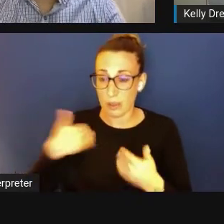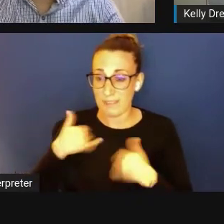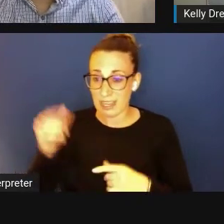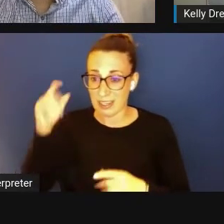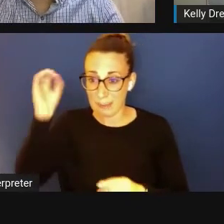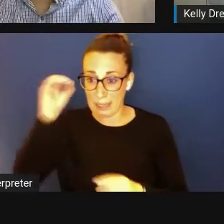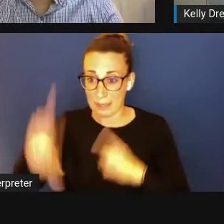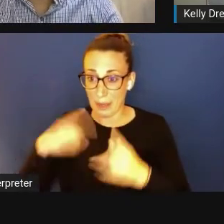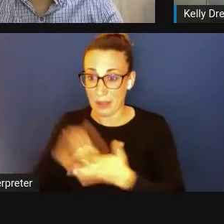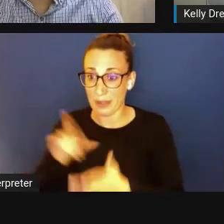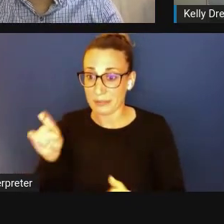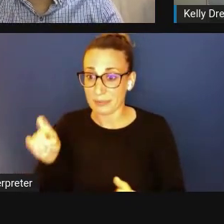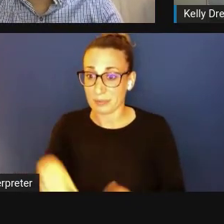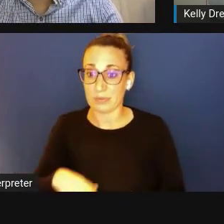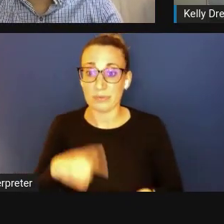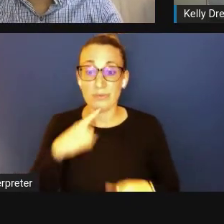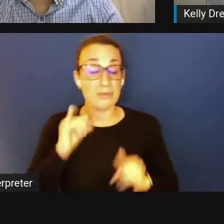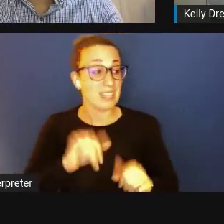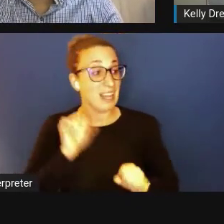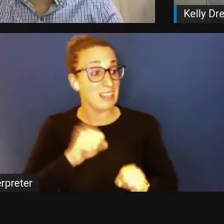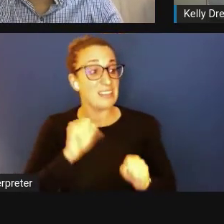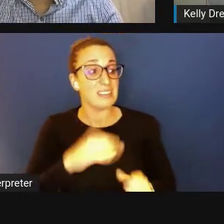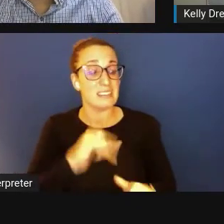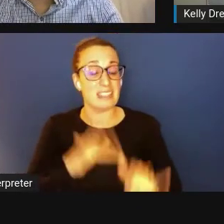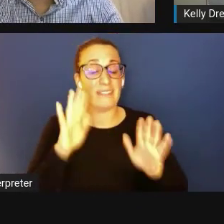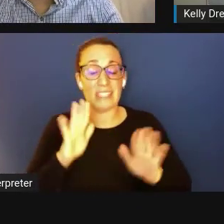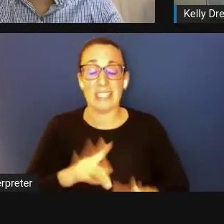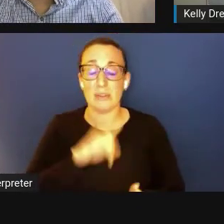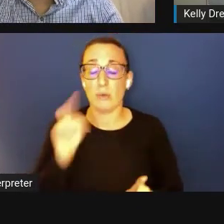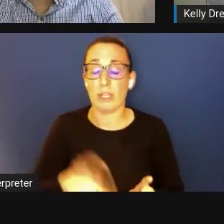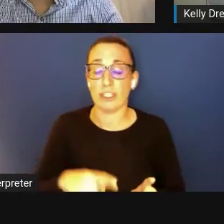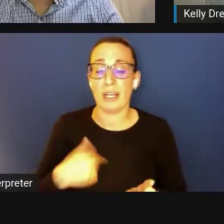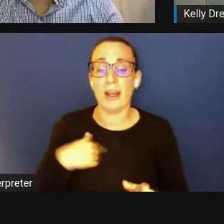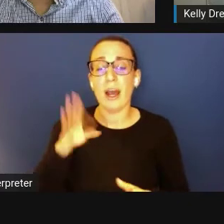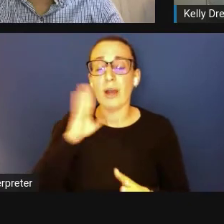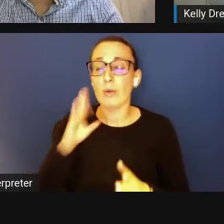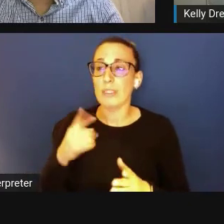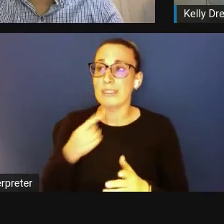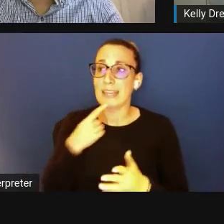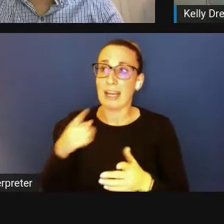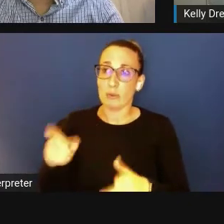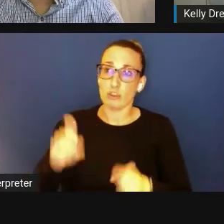That's a fantastic question. So I would say start with two places.